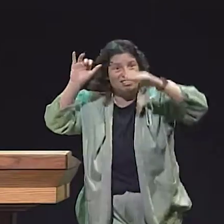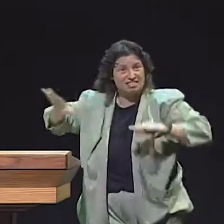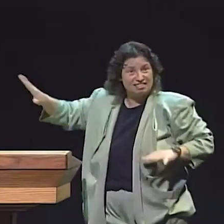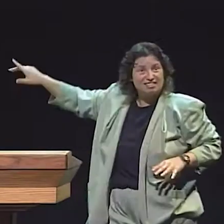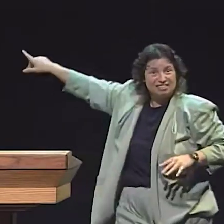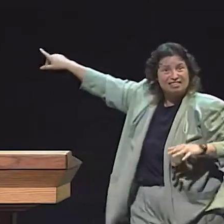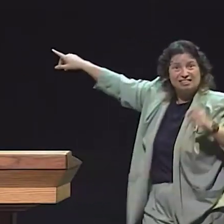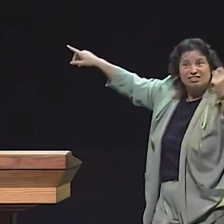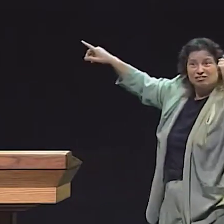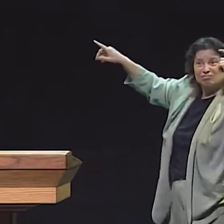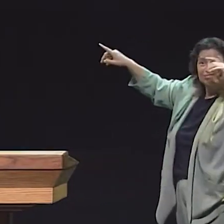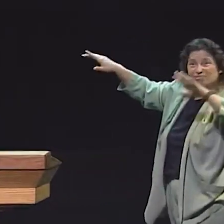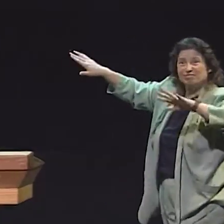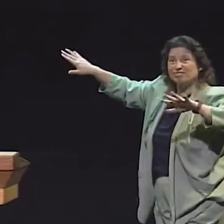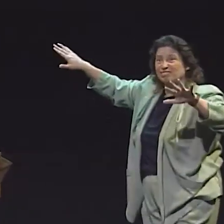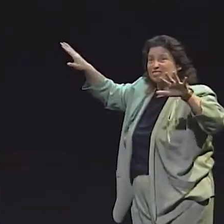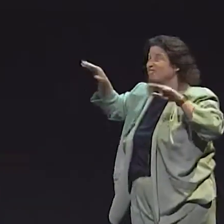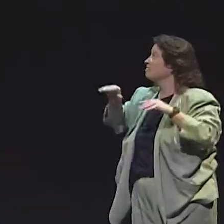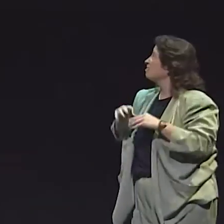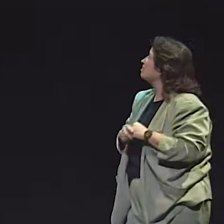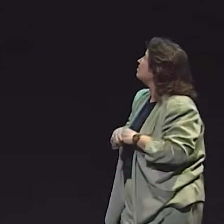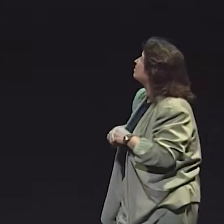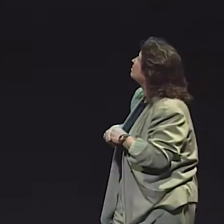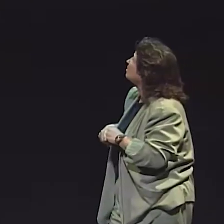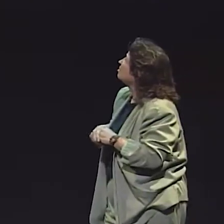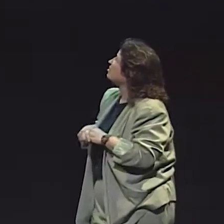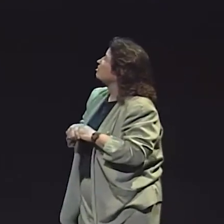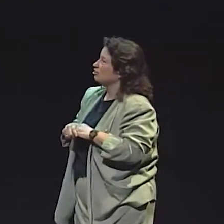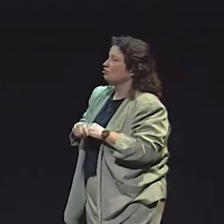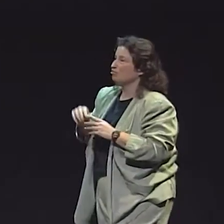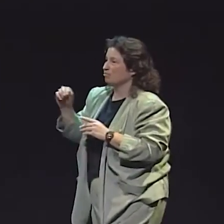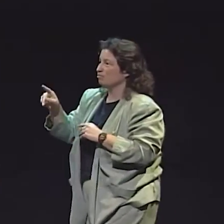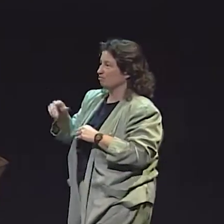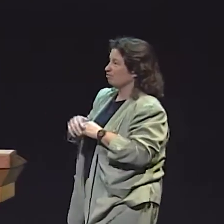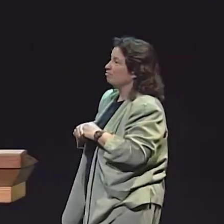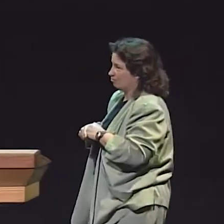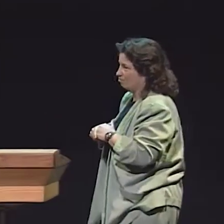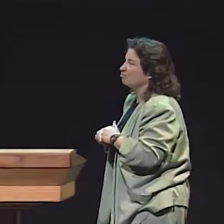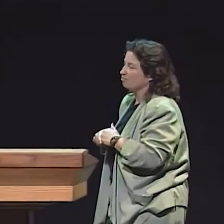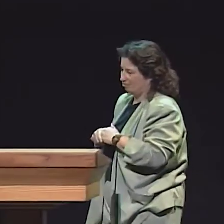WHO DIDN'T SIGN INCREASED QUITE A BIT. ALMOST--AND SEEMS TO BE TRYING TO CATCH UP